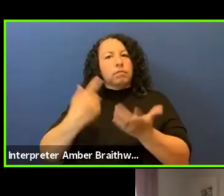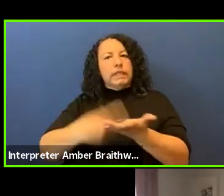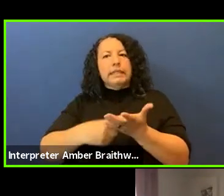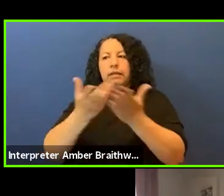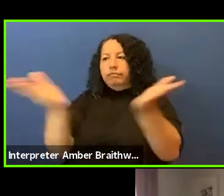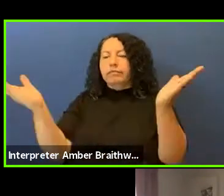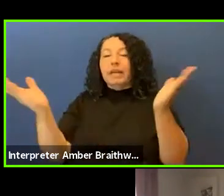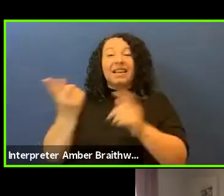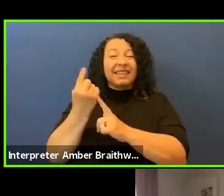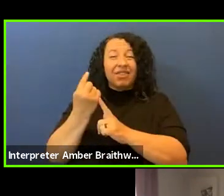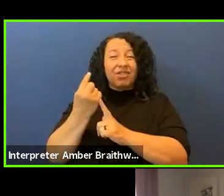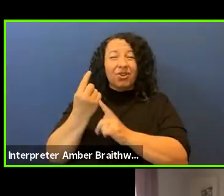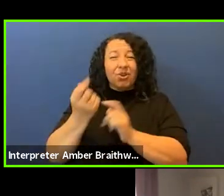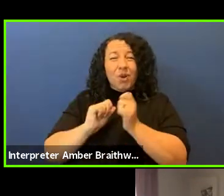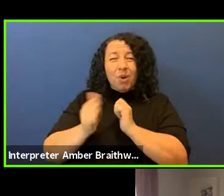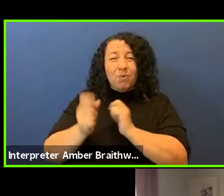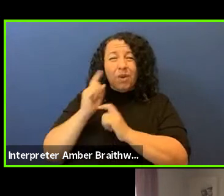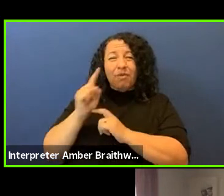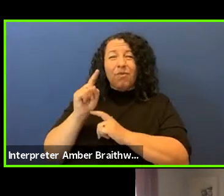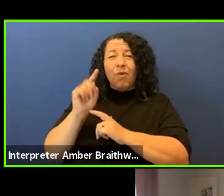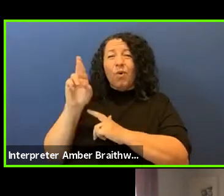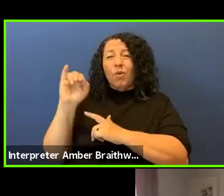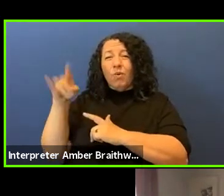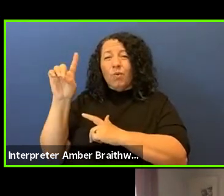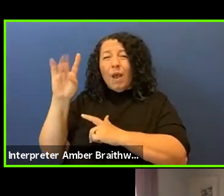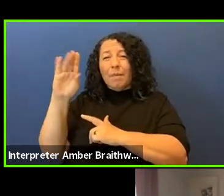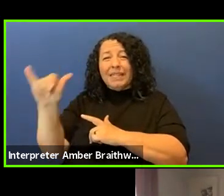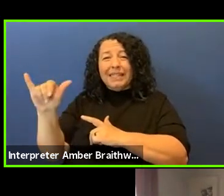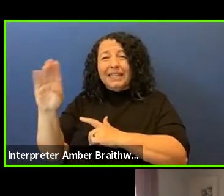mayor I was the first Native American woman to do so and I did so